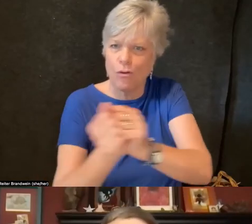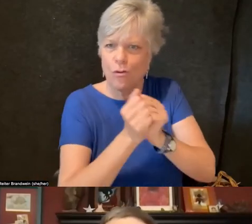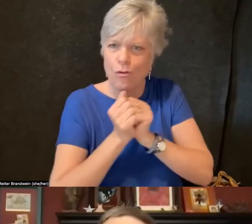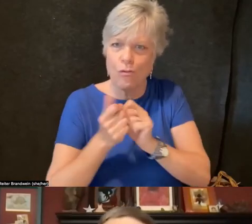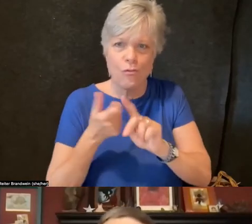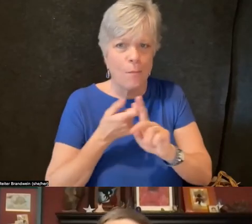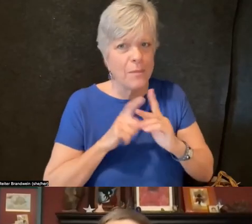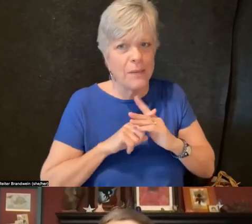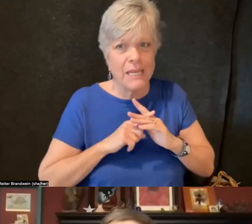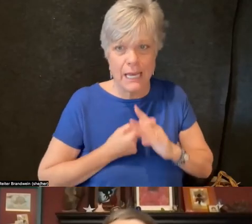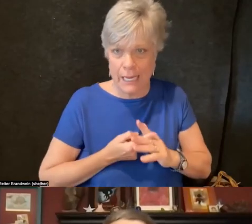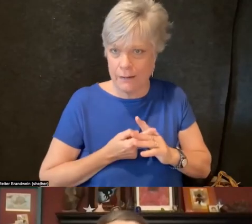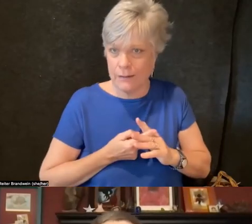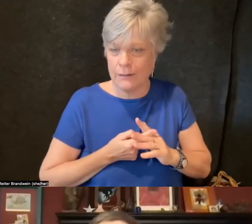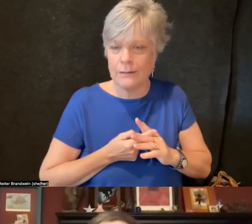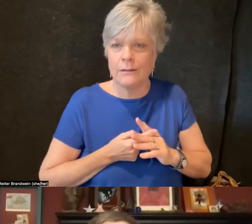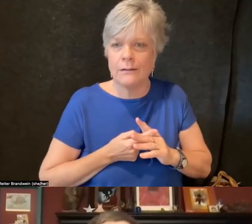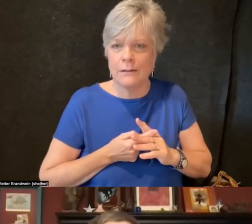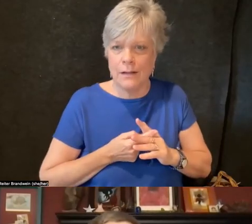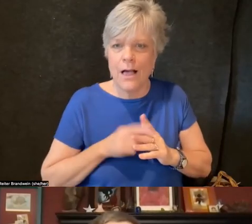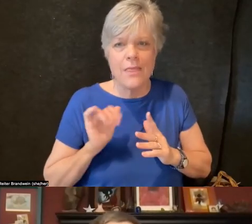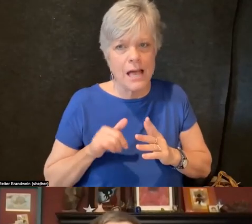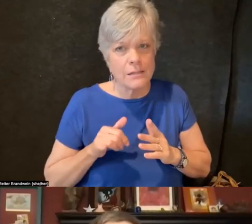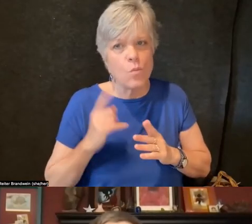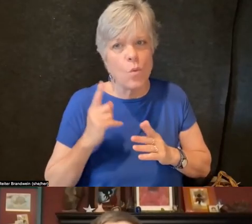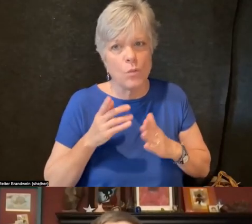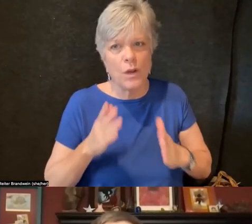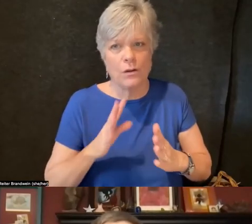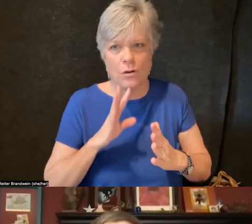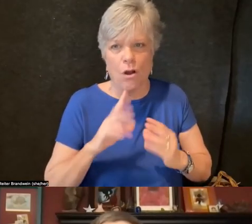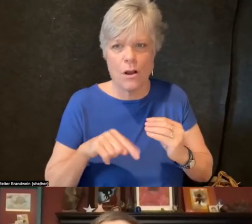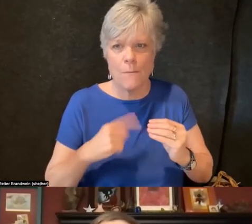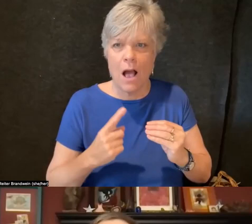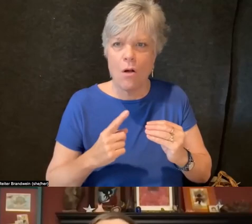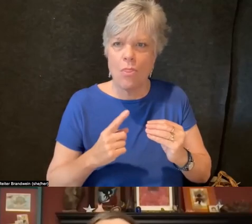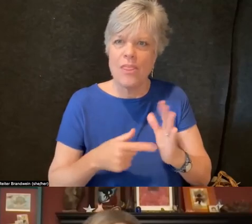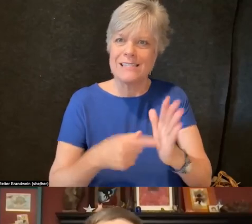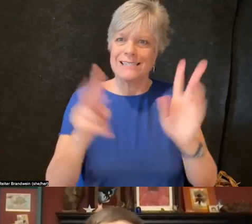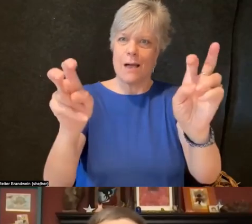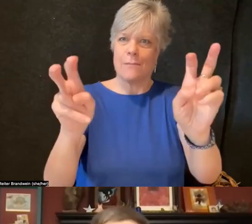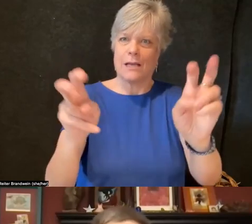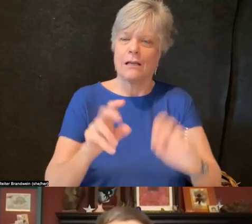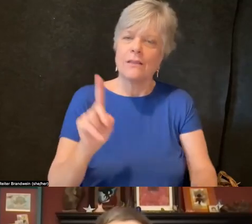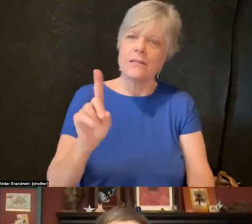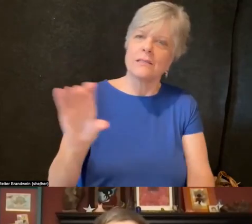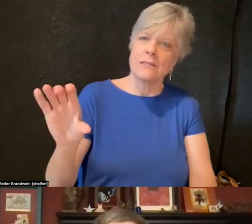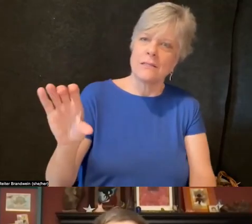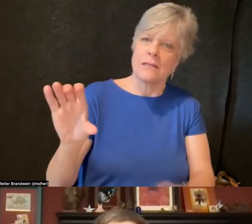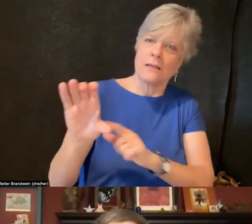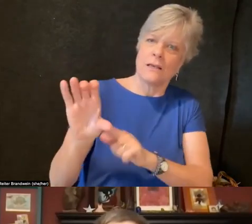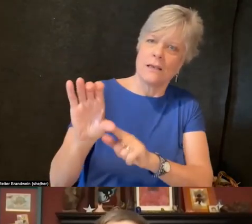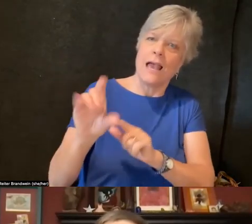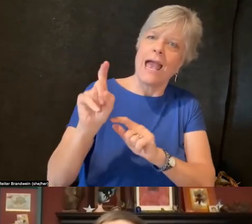one way, I think, to talk about all of this, that it's... The DCC still has to be a caucusing space, though.